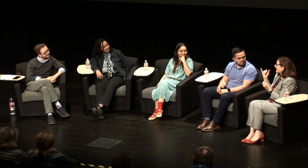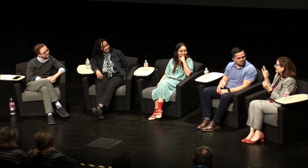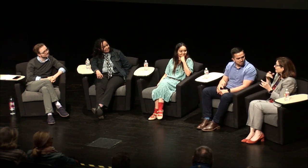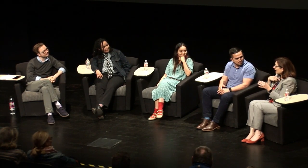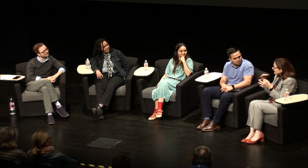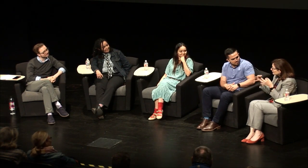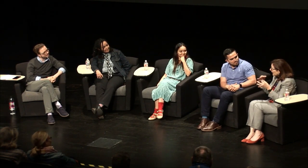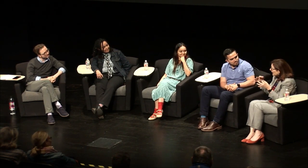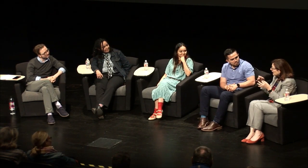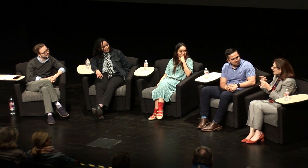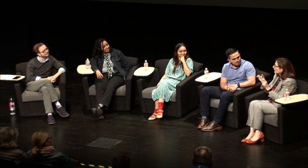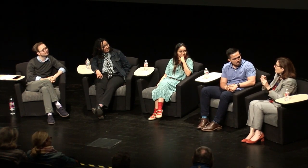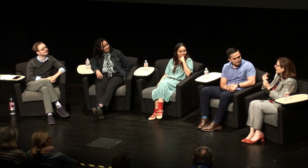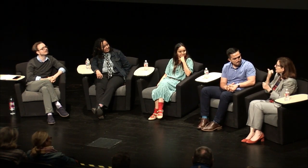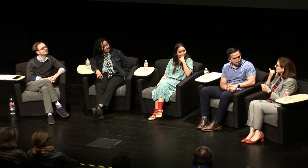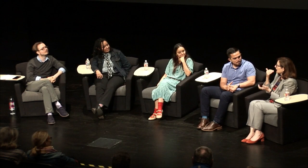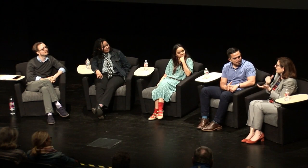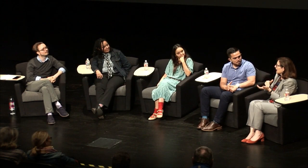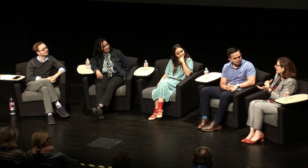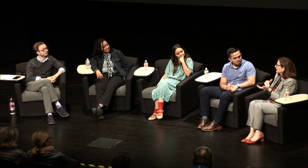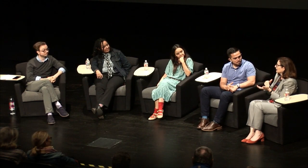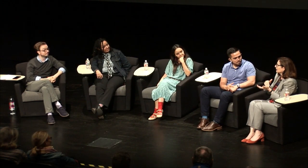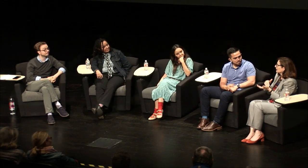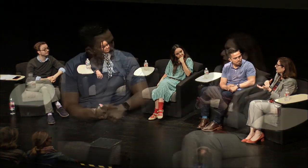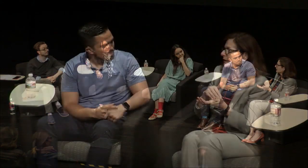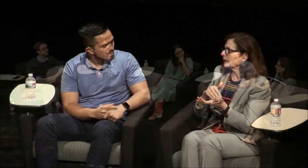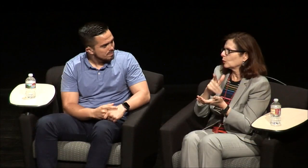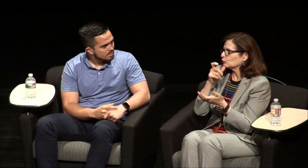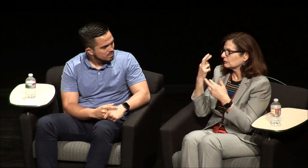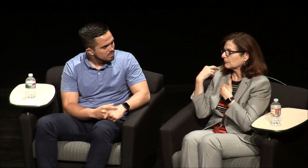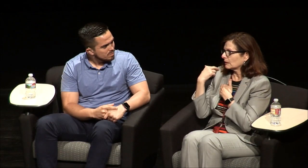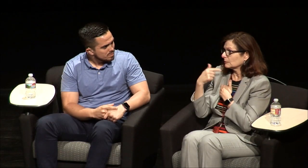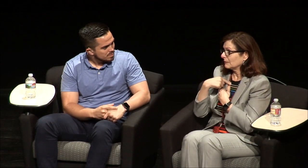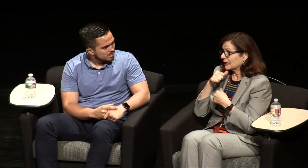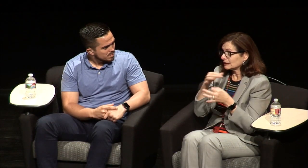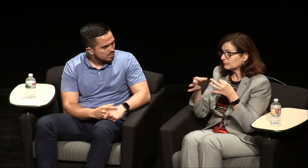people are more aware, and I find that if I'm explaining, if I explain and they make